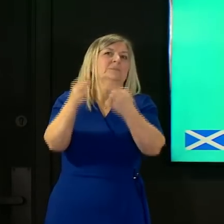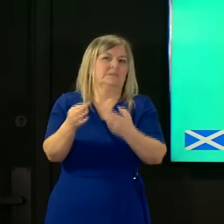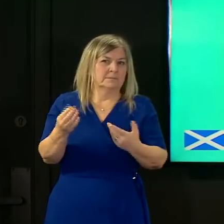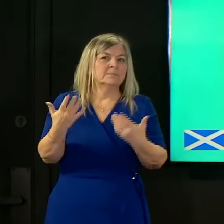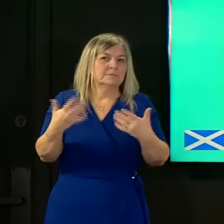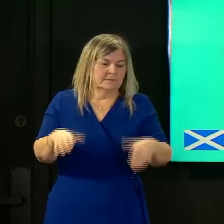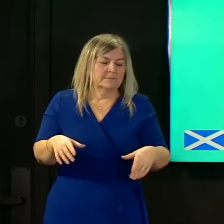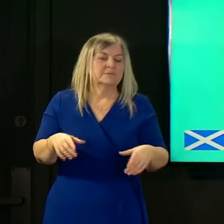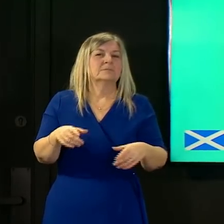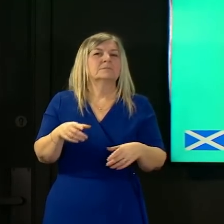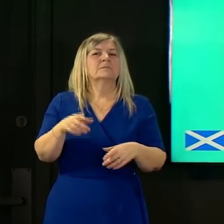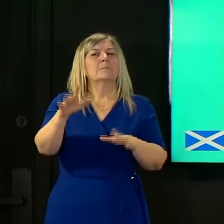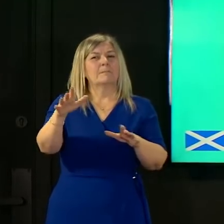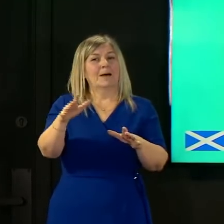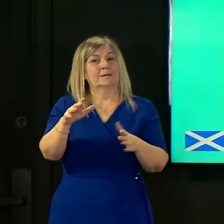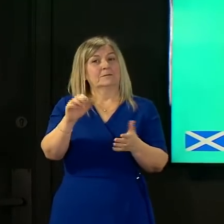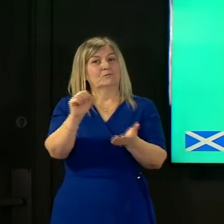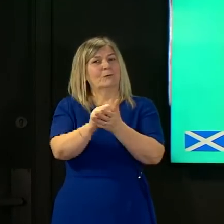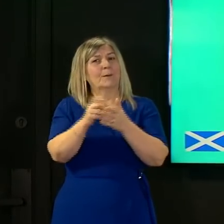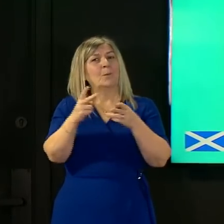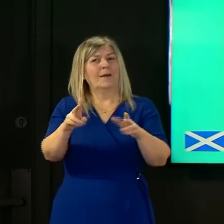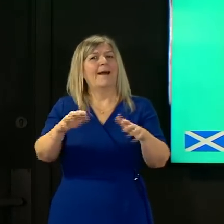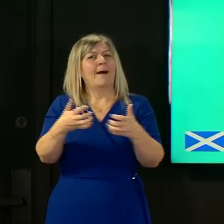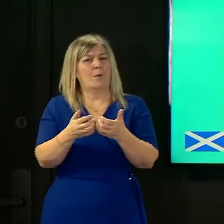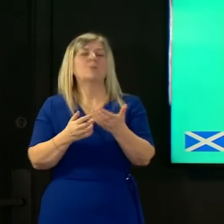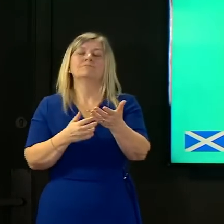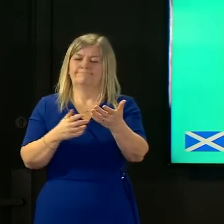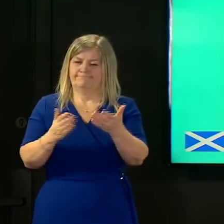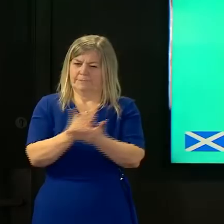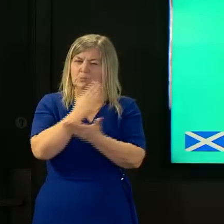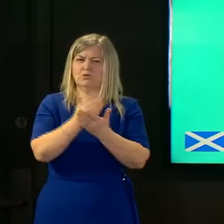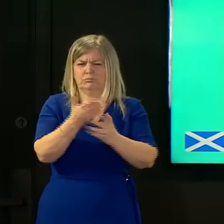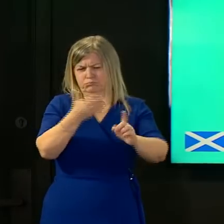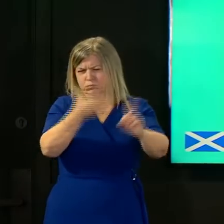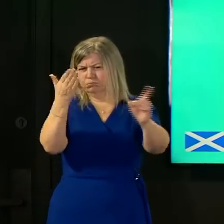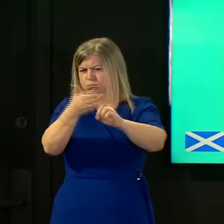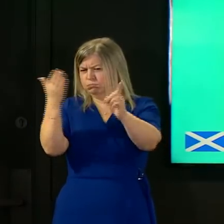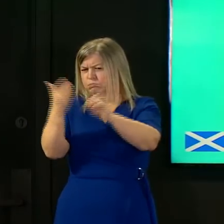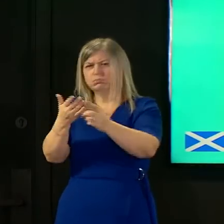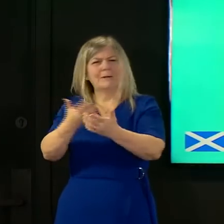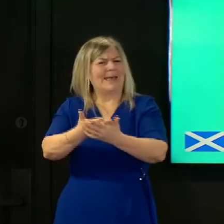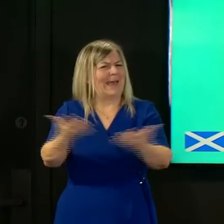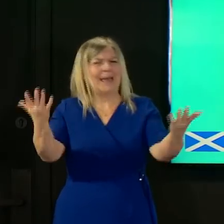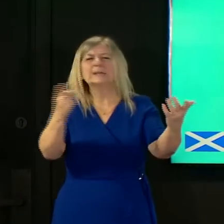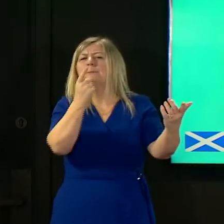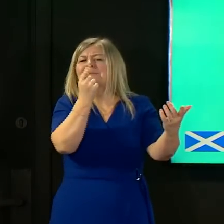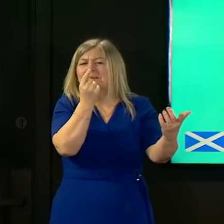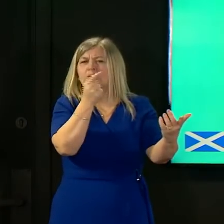proportionate thing to do is to make sure that we continue to chase down any potential contacts that